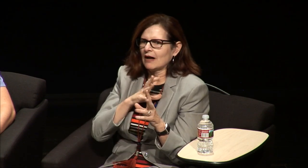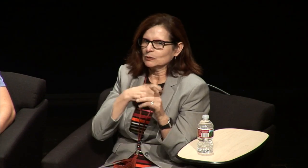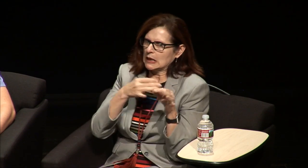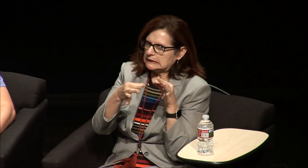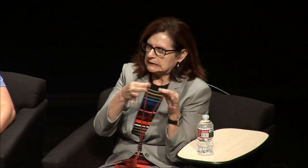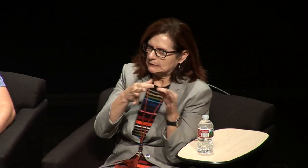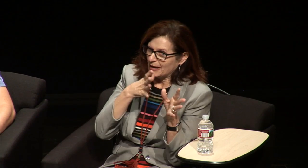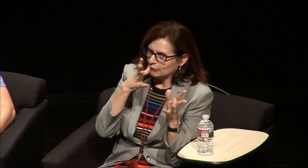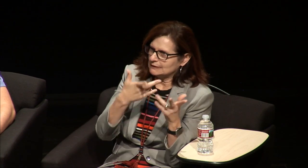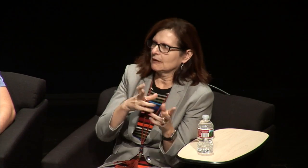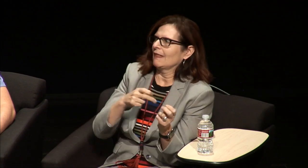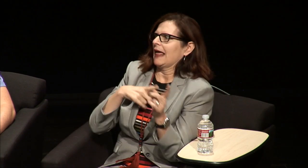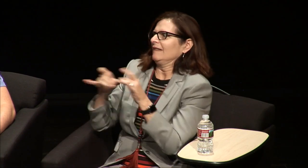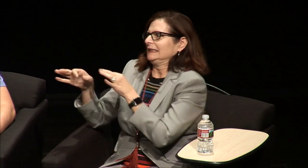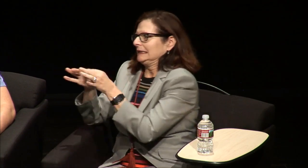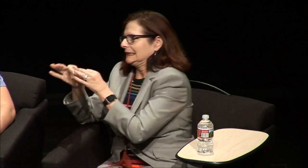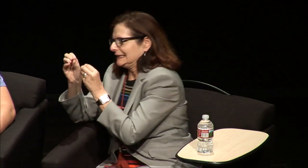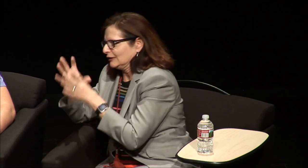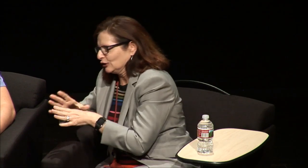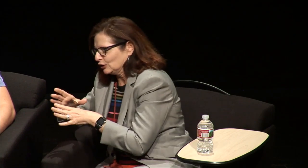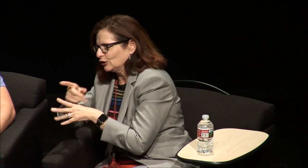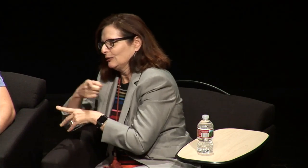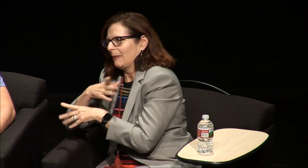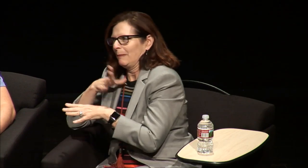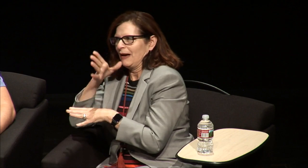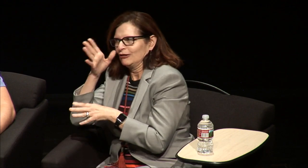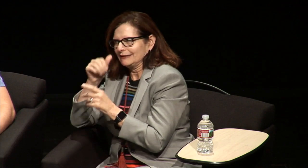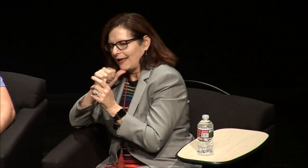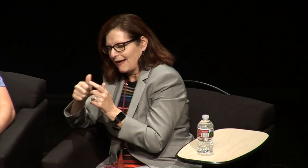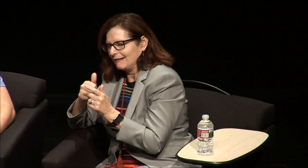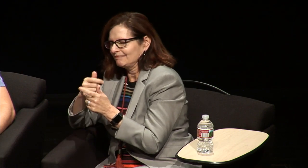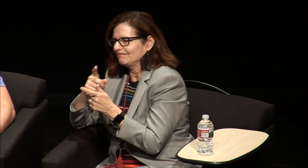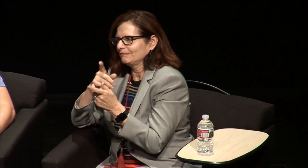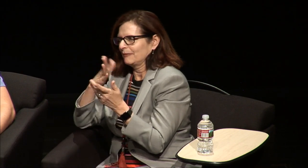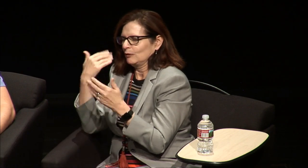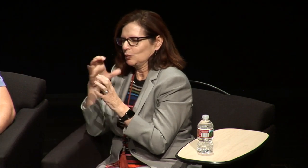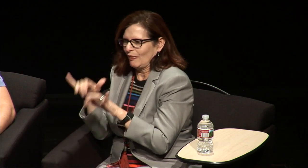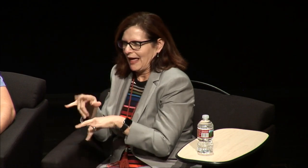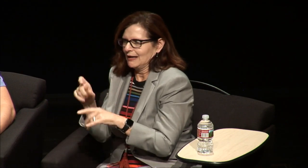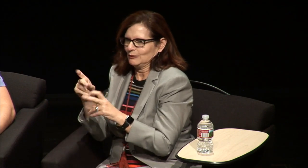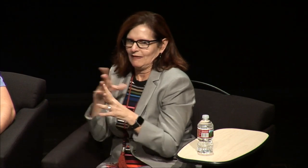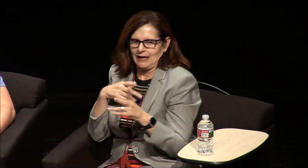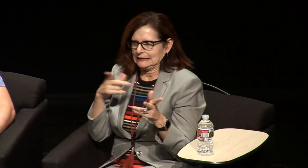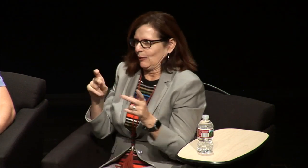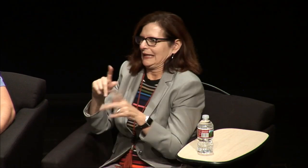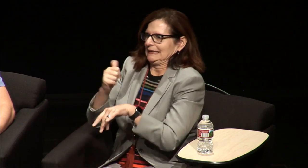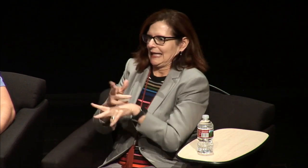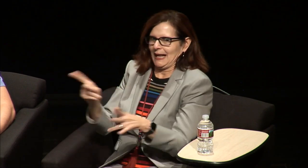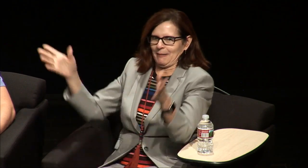me how to navigate this experience that they'd never had before so and then I was also explained to my teachers that you know my parents hadn't had this